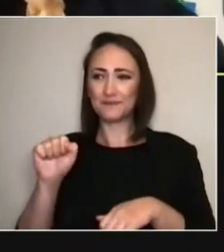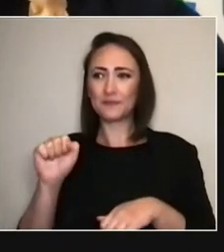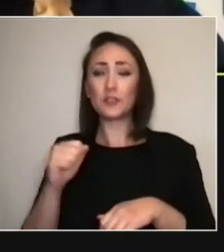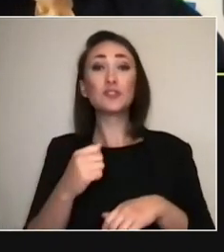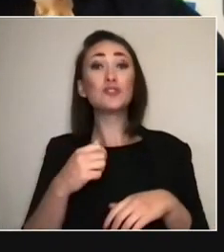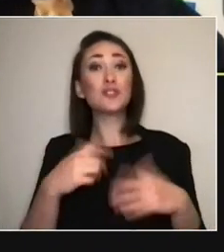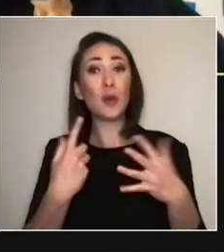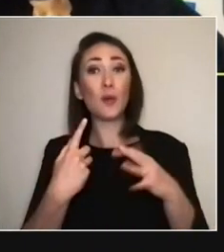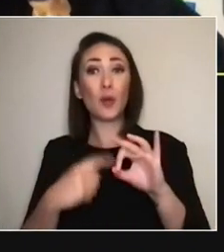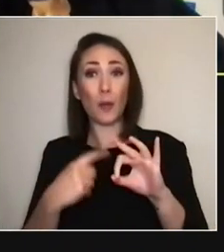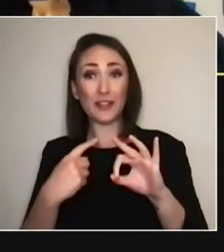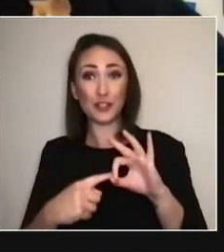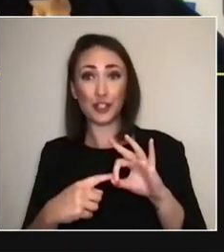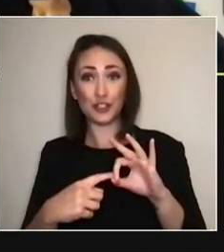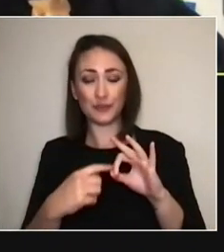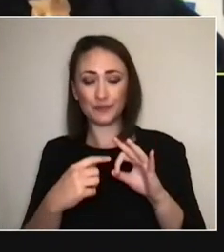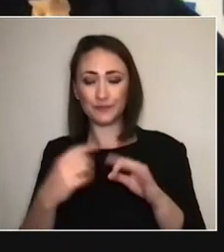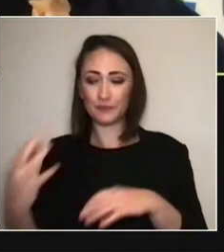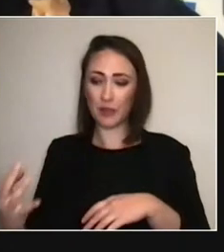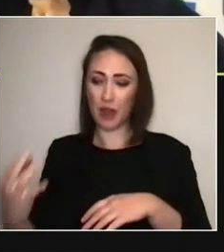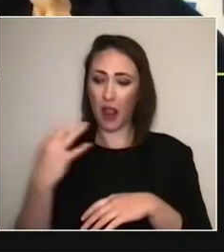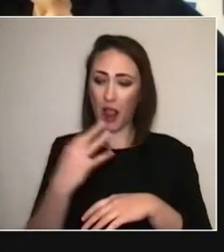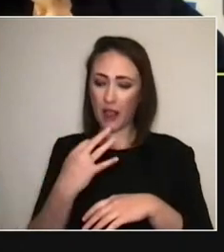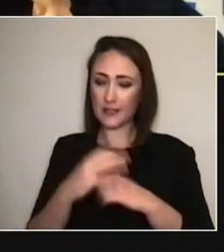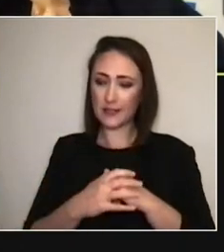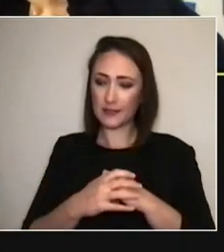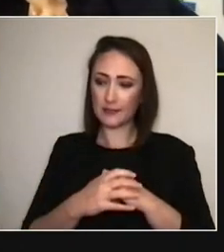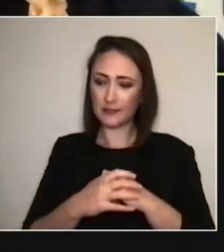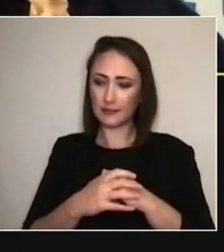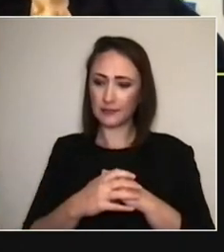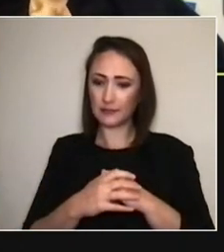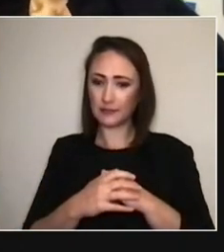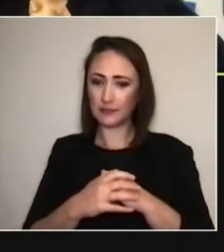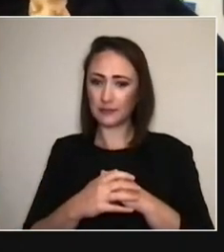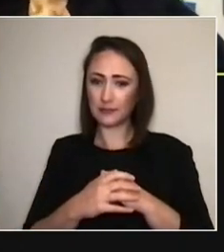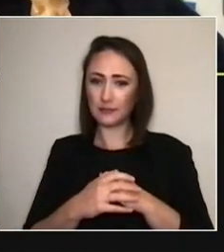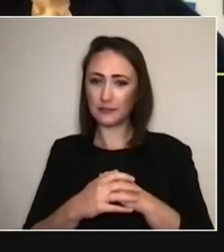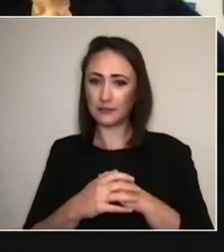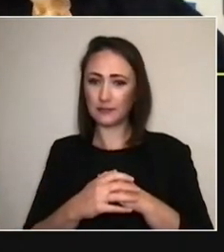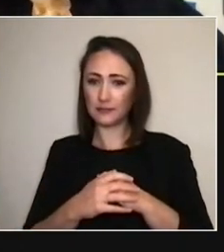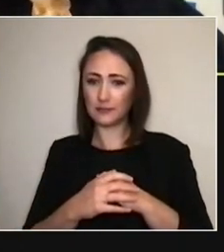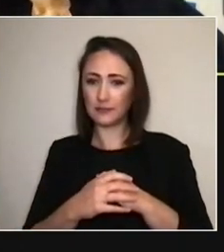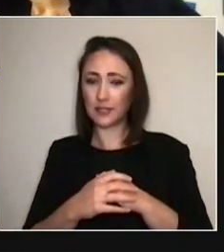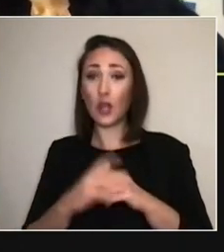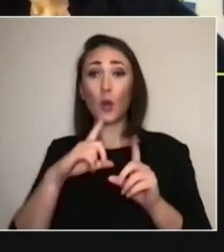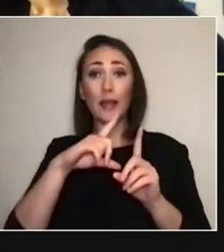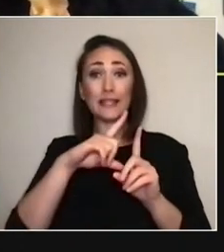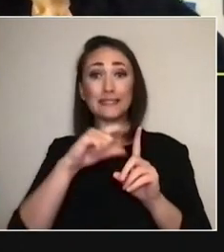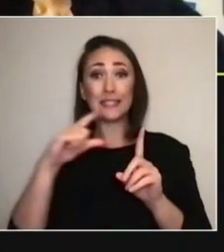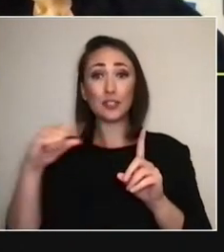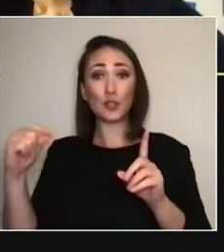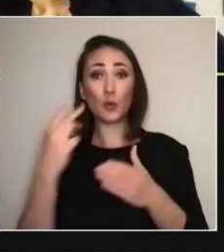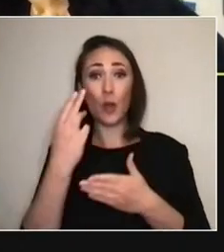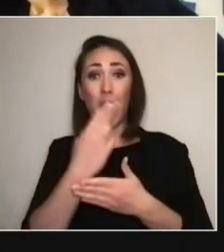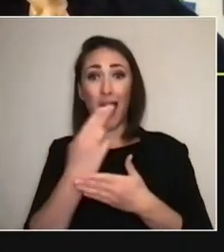So, what's our sense of the non-Aotearoa appetite for digital art? Are people burnt out?